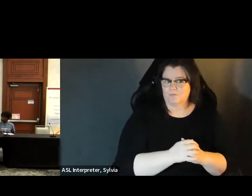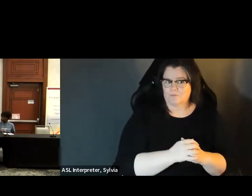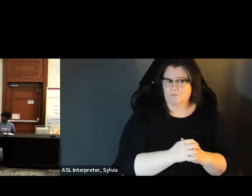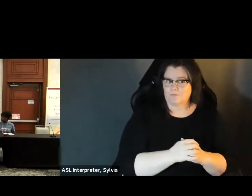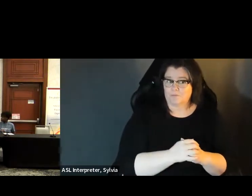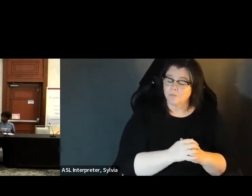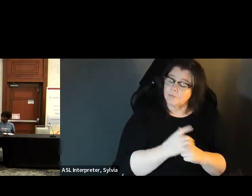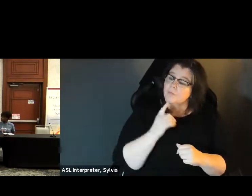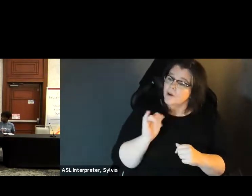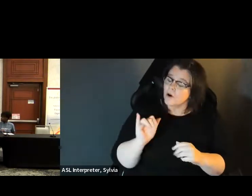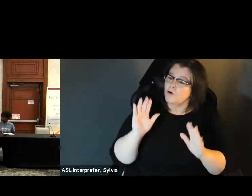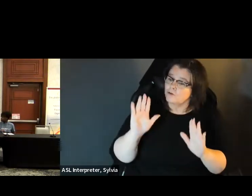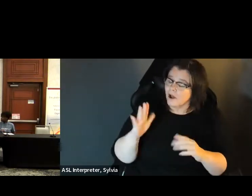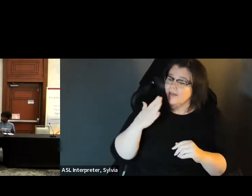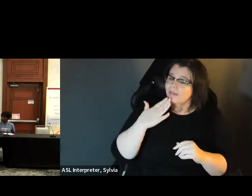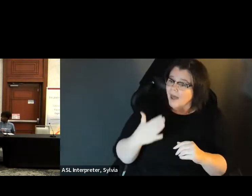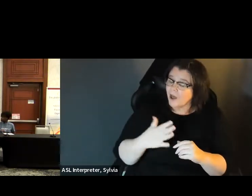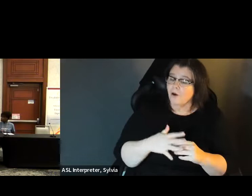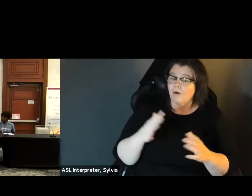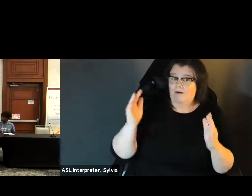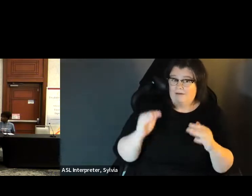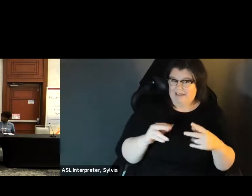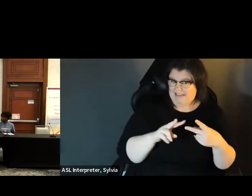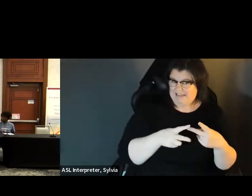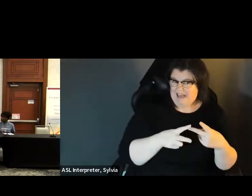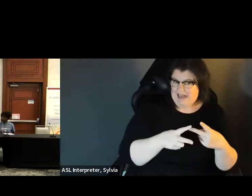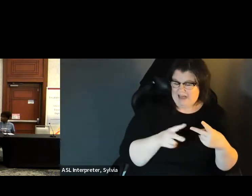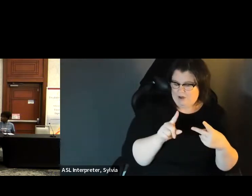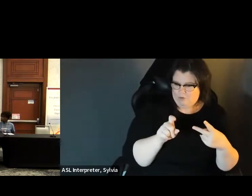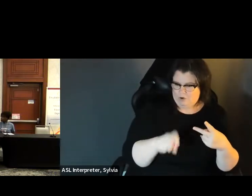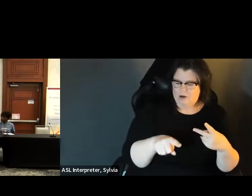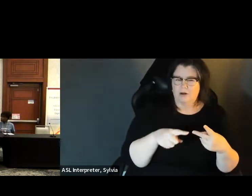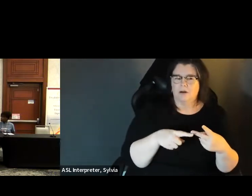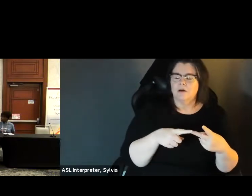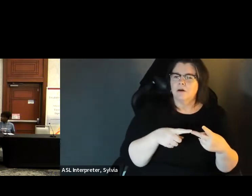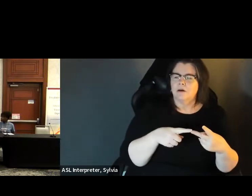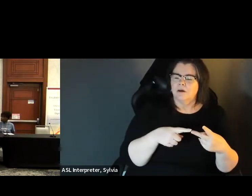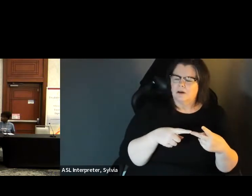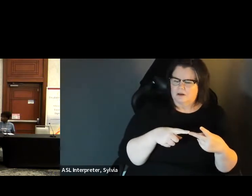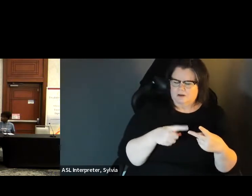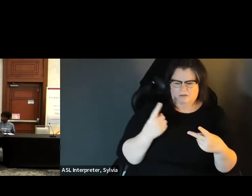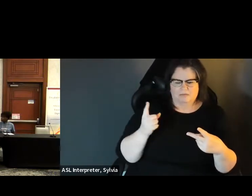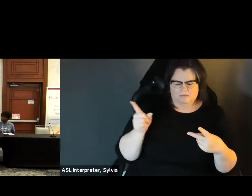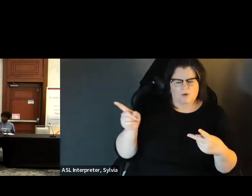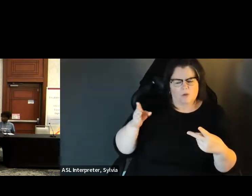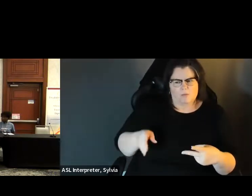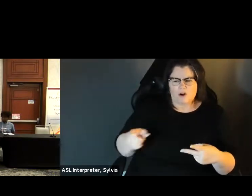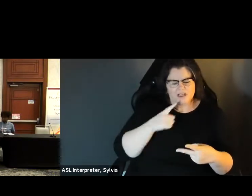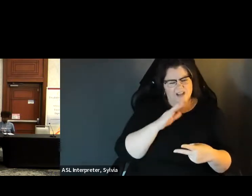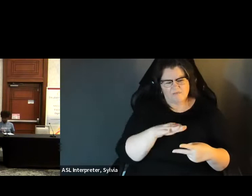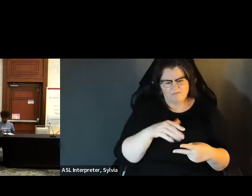Great thanks so much. Our second question is, I'm concerned about the security of Vo by mail systems.